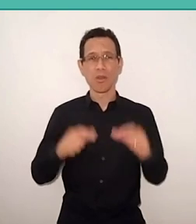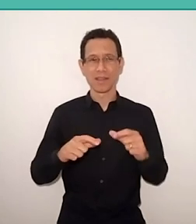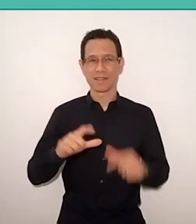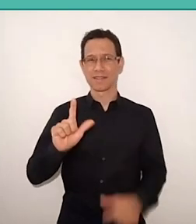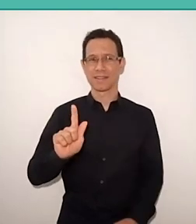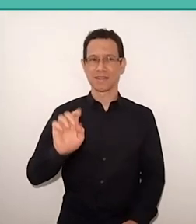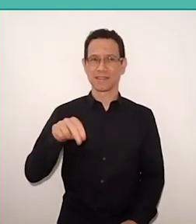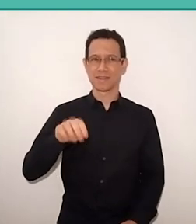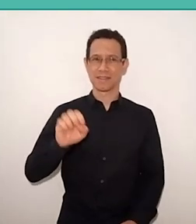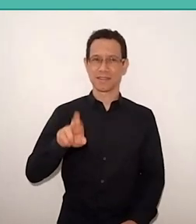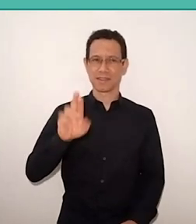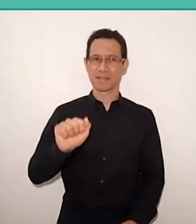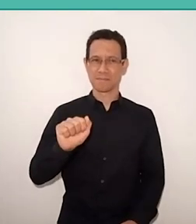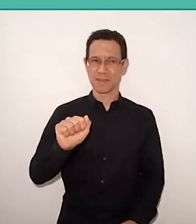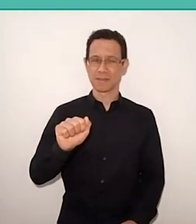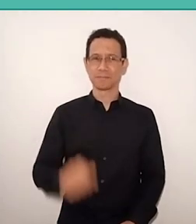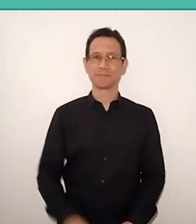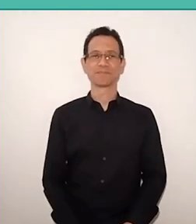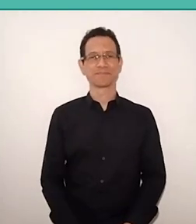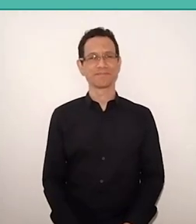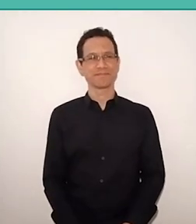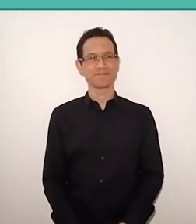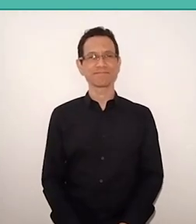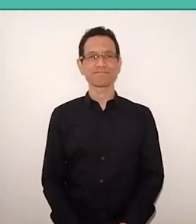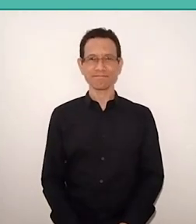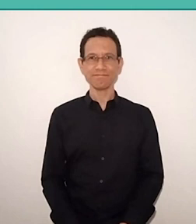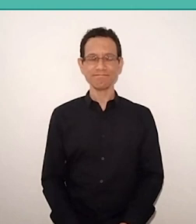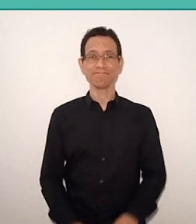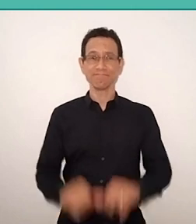In fact, I wanted to say that Freire left many traces,